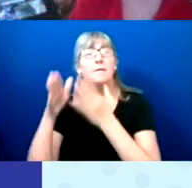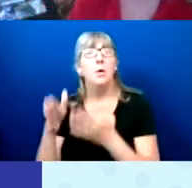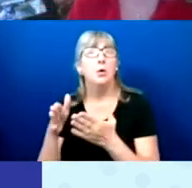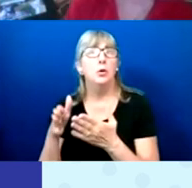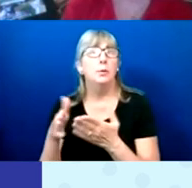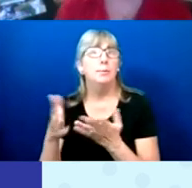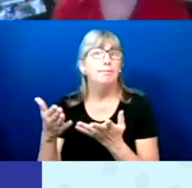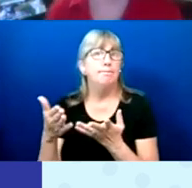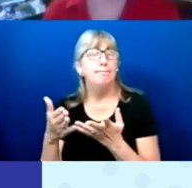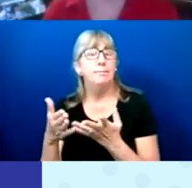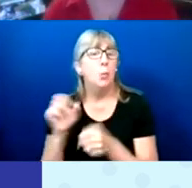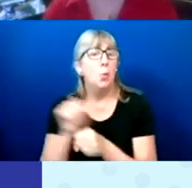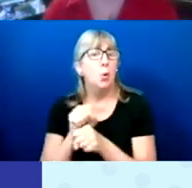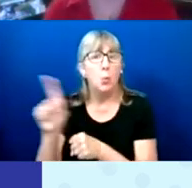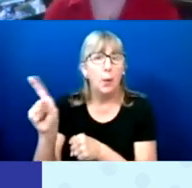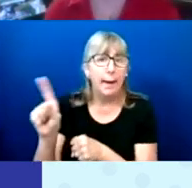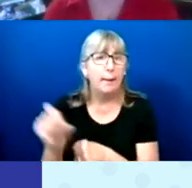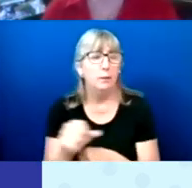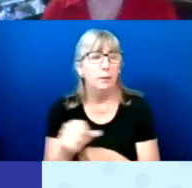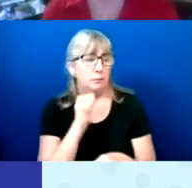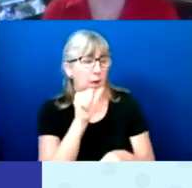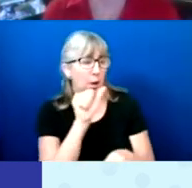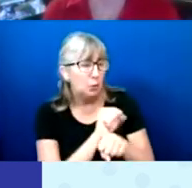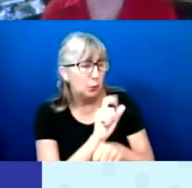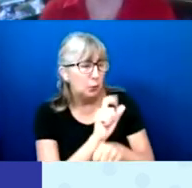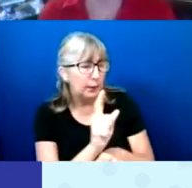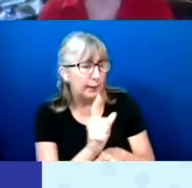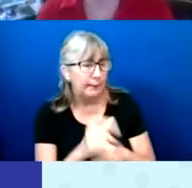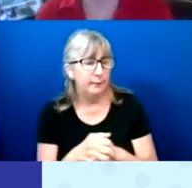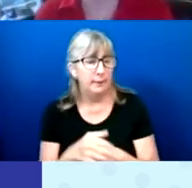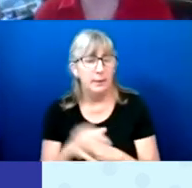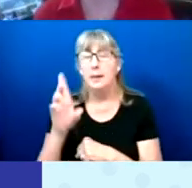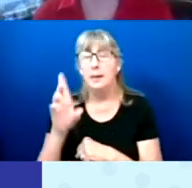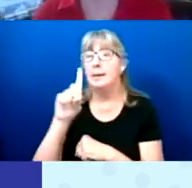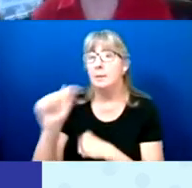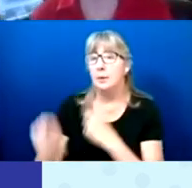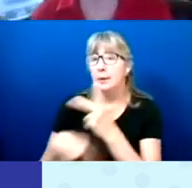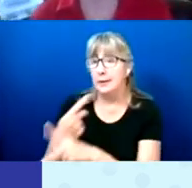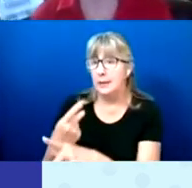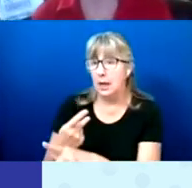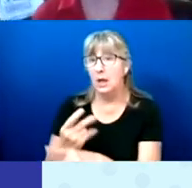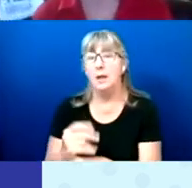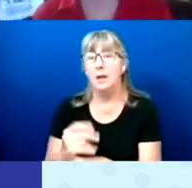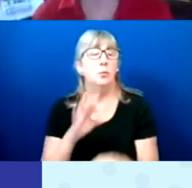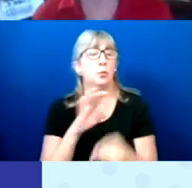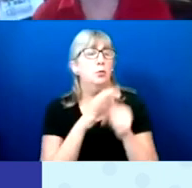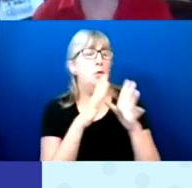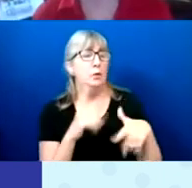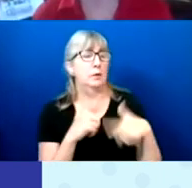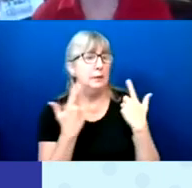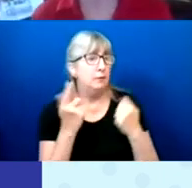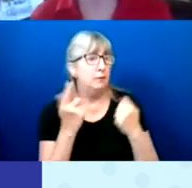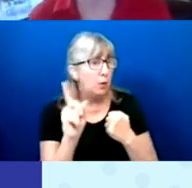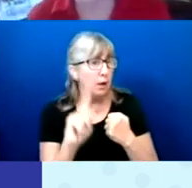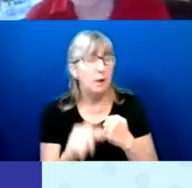are working or not working, the type of disability, where voters live, race, and the state that